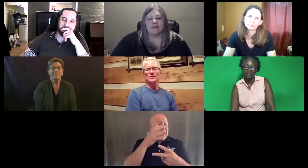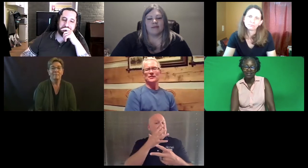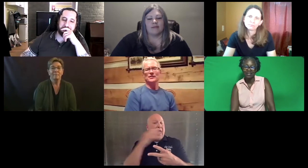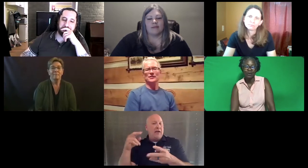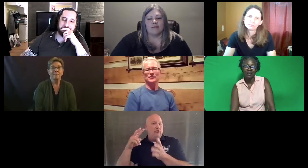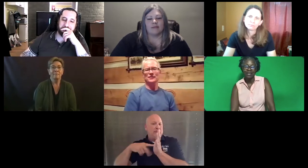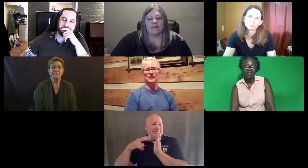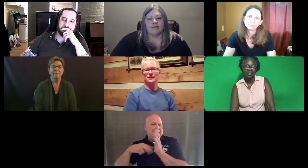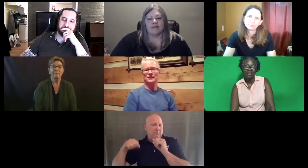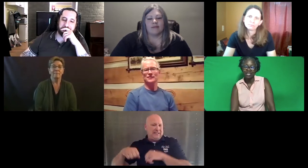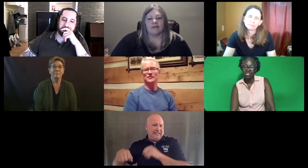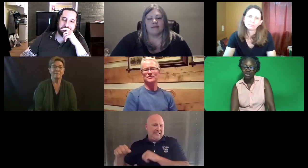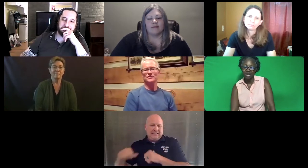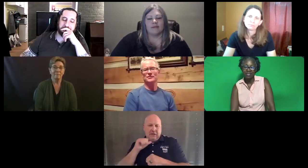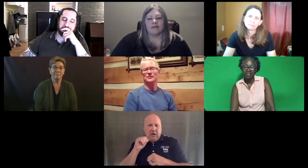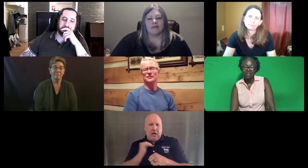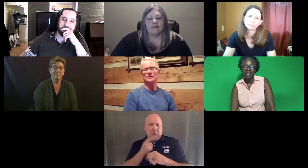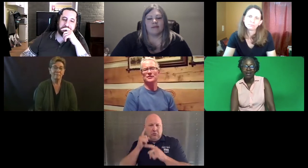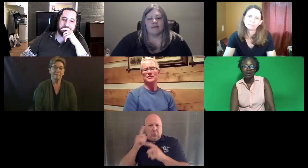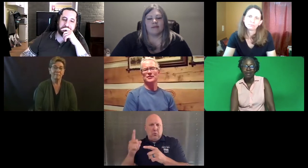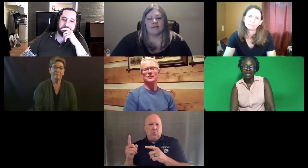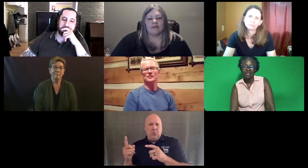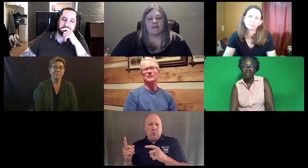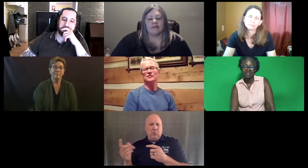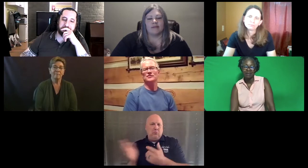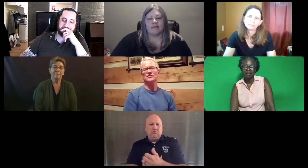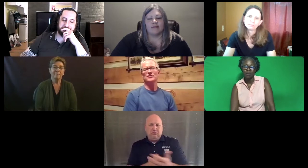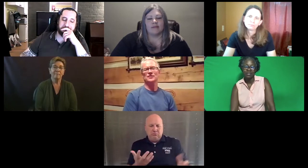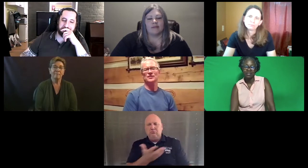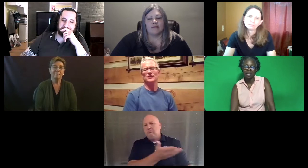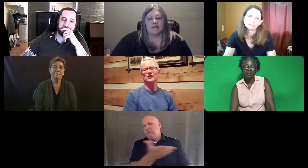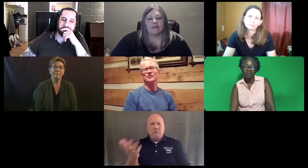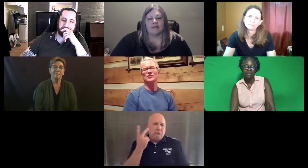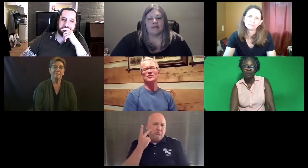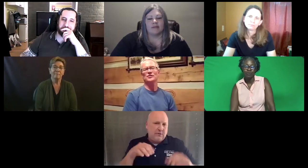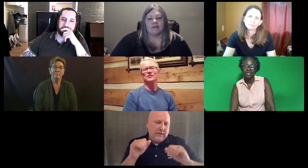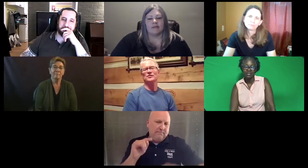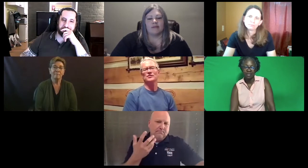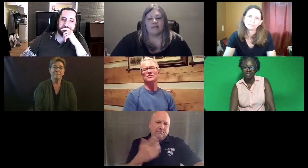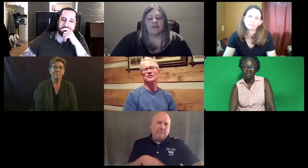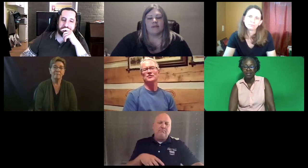It's a knowledge check. And our goal is not, you know, to give a reading test.